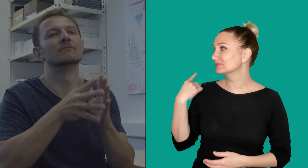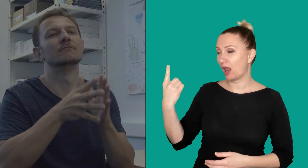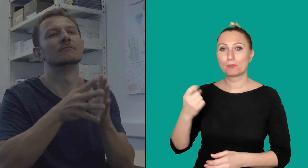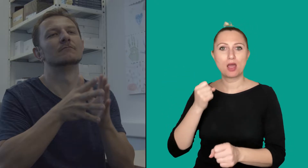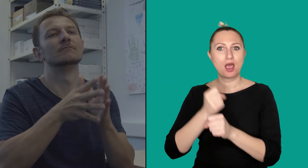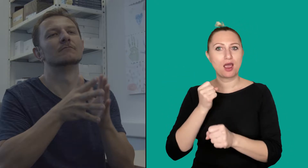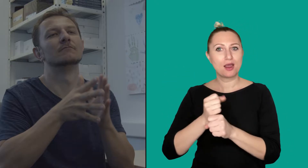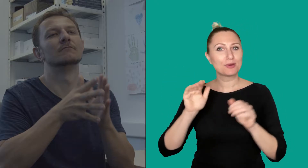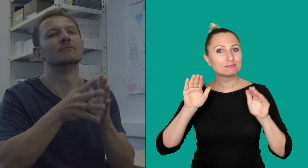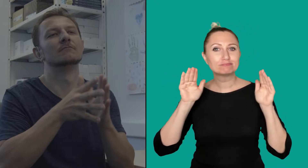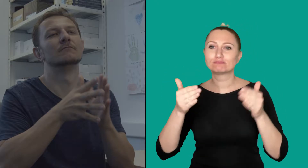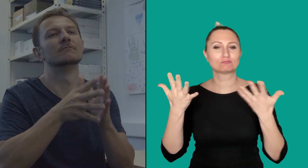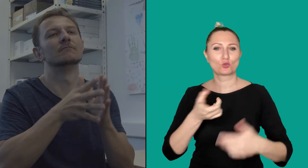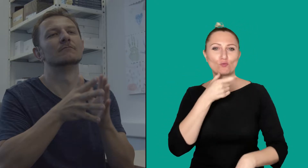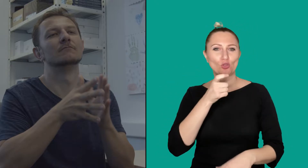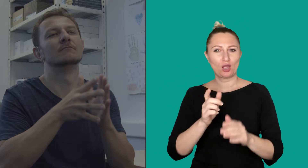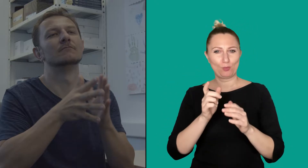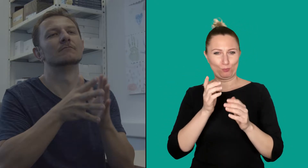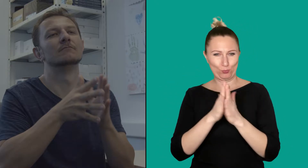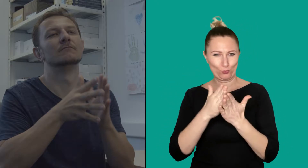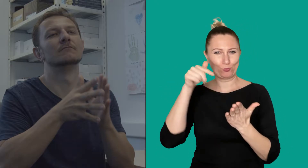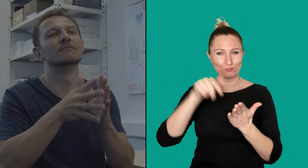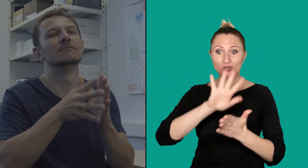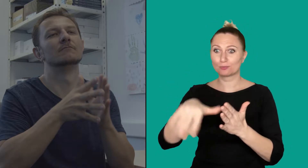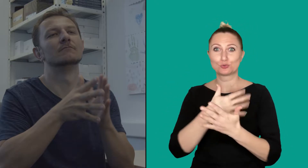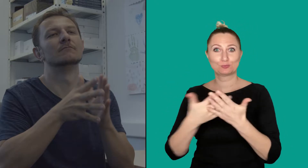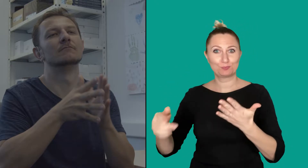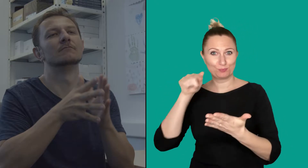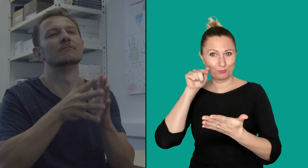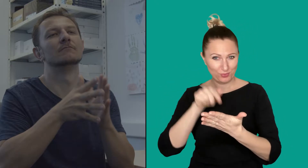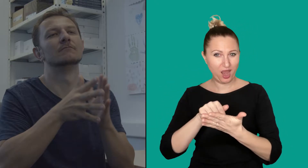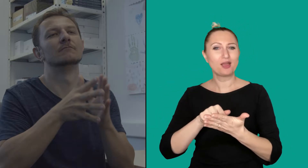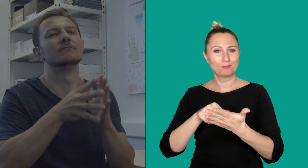He works on the dictionary of sign language.